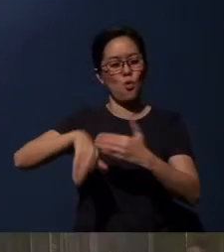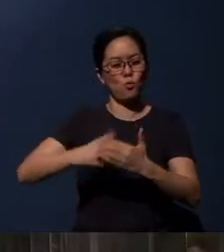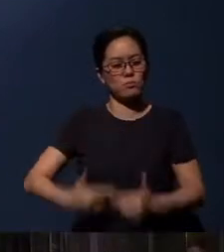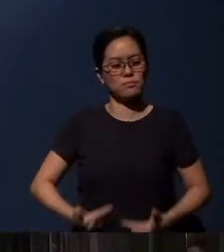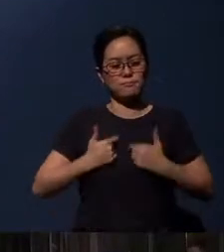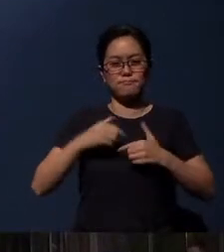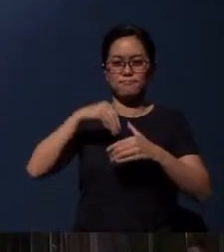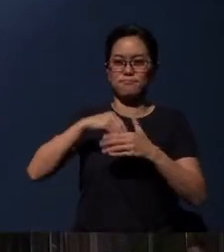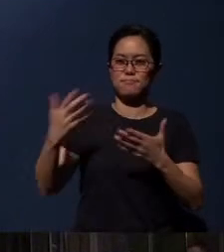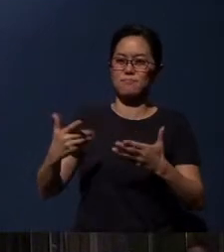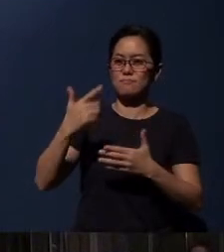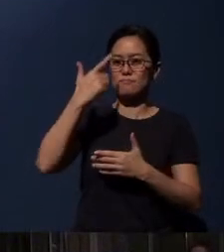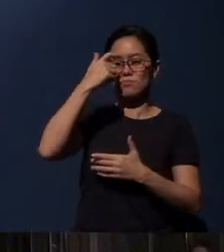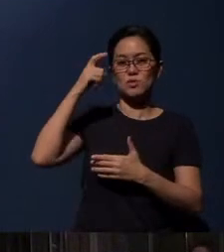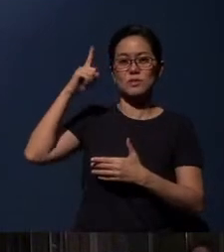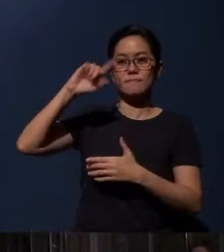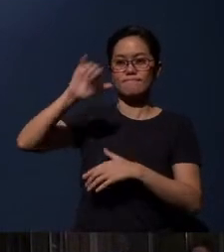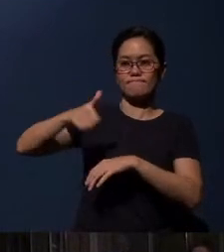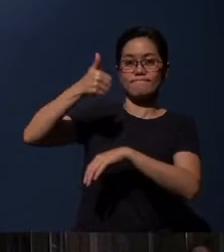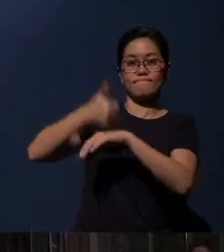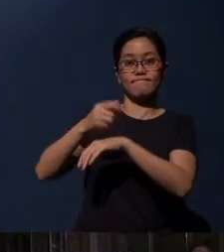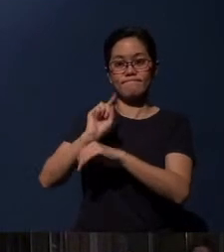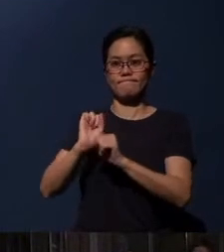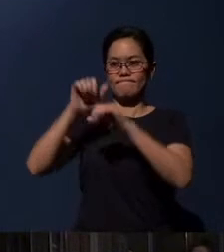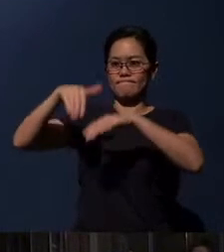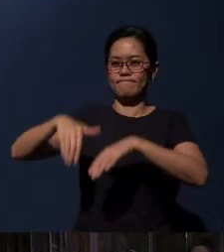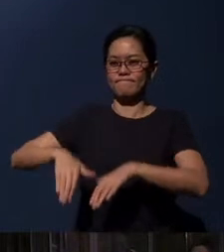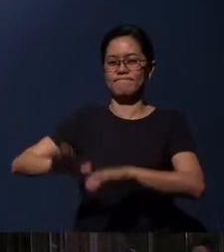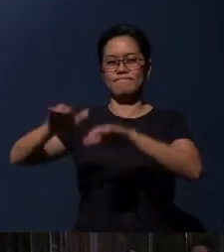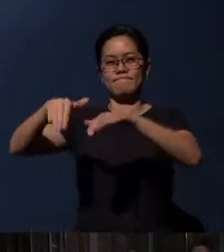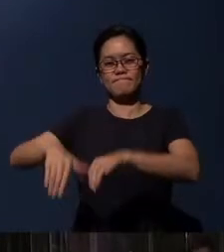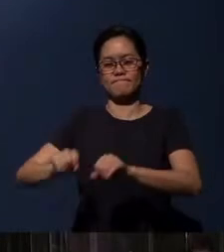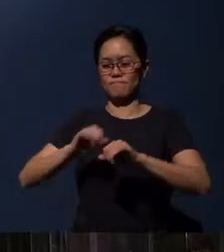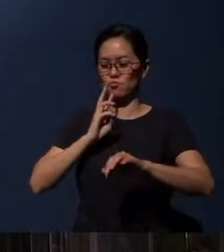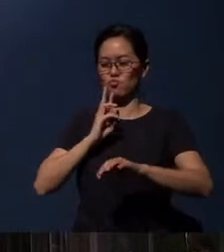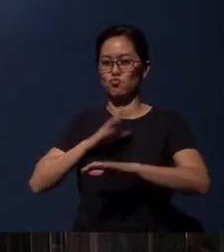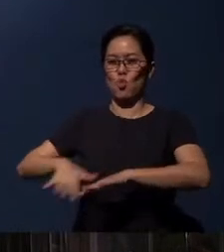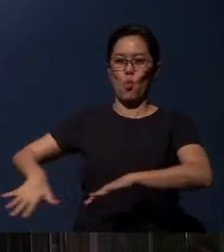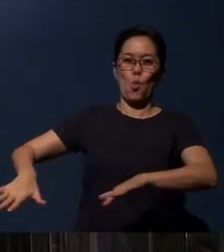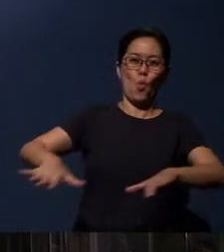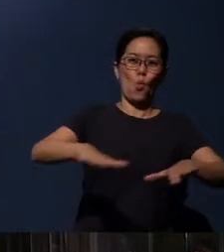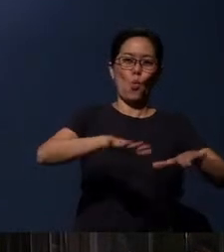for He founded it on the seas and established it on the waters.